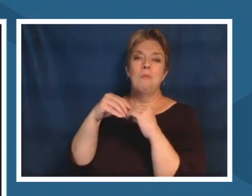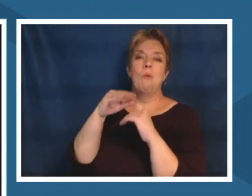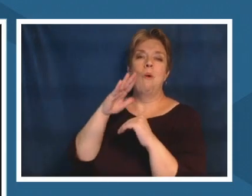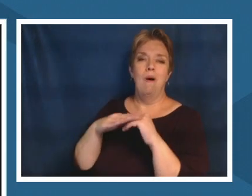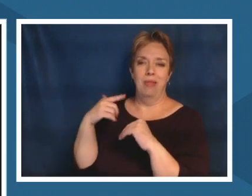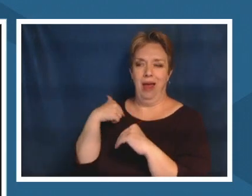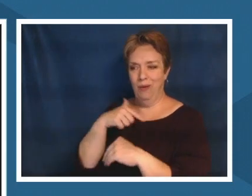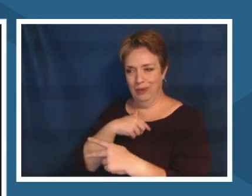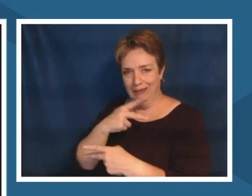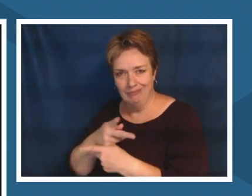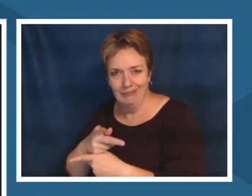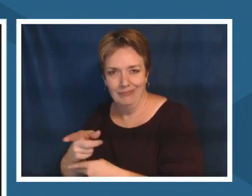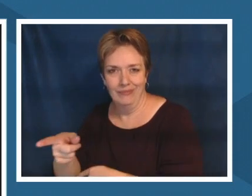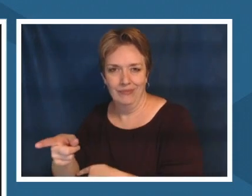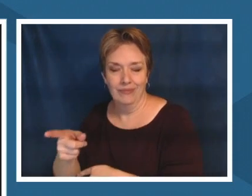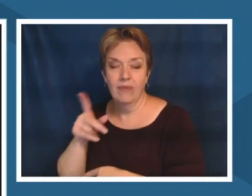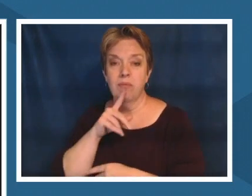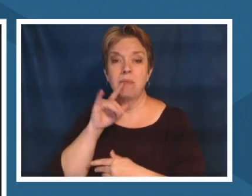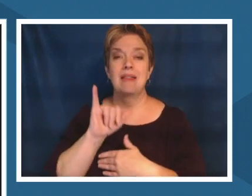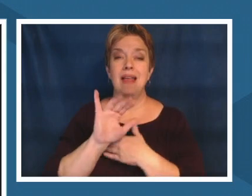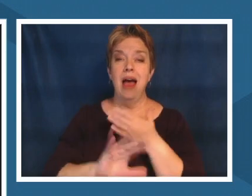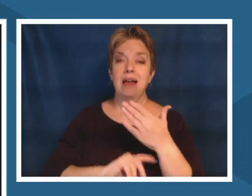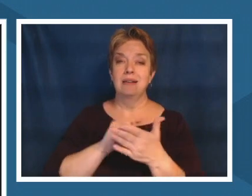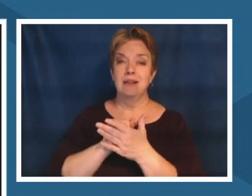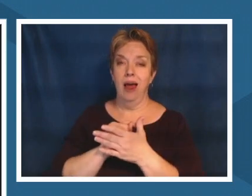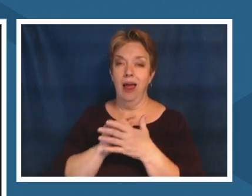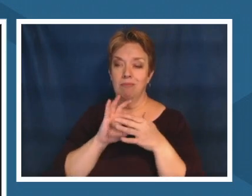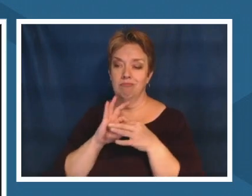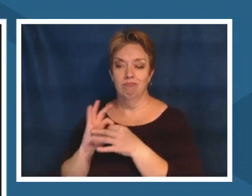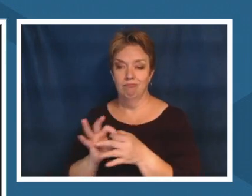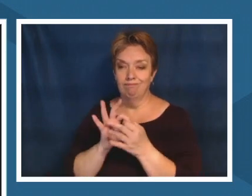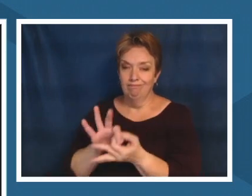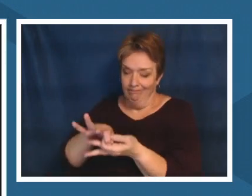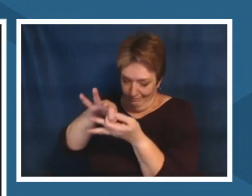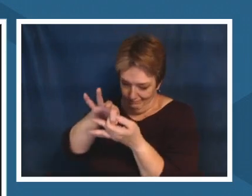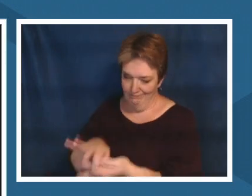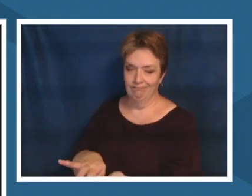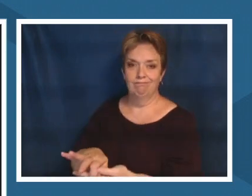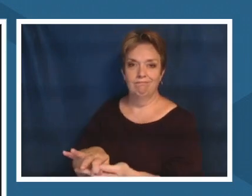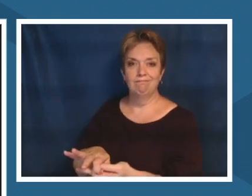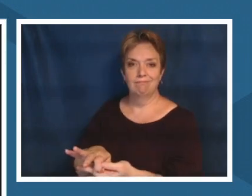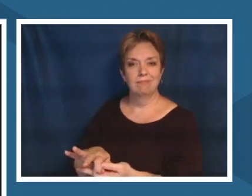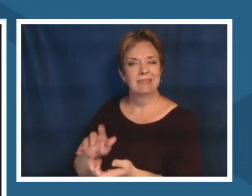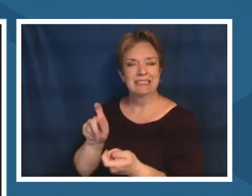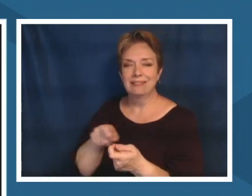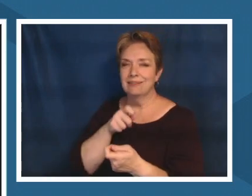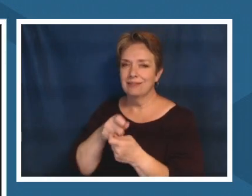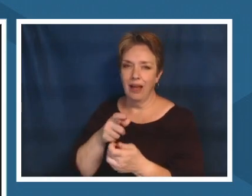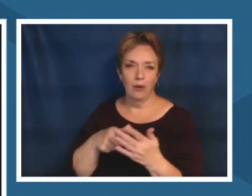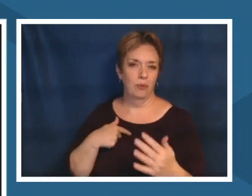was exactly what we needed um and it's really just kind of given me the